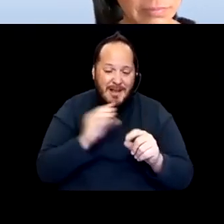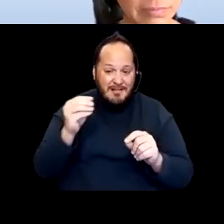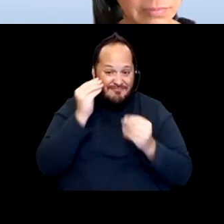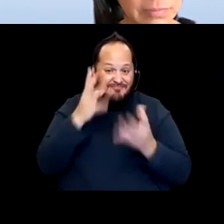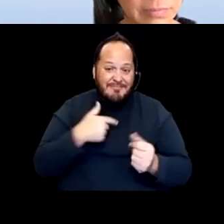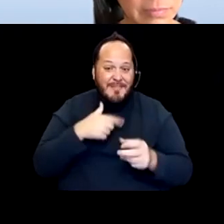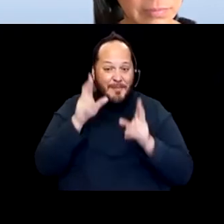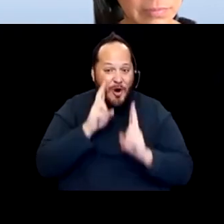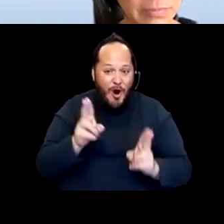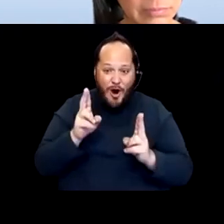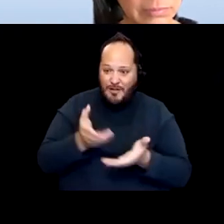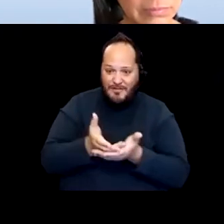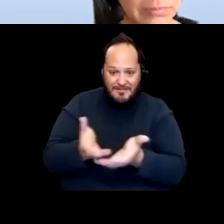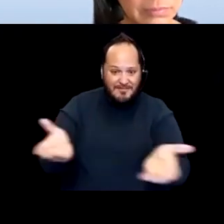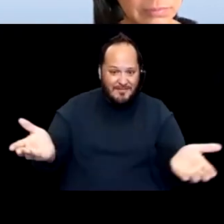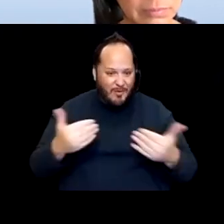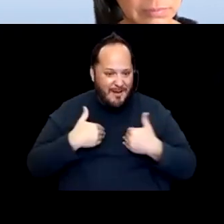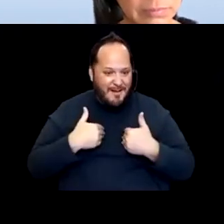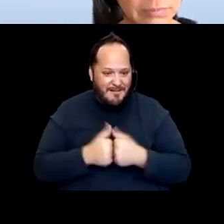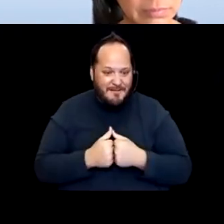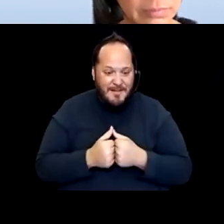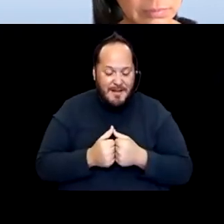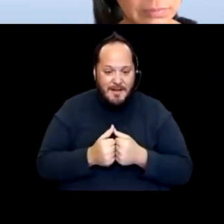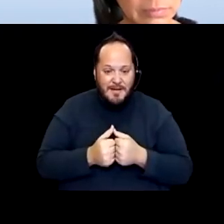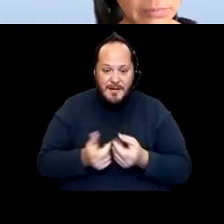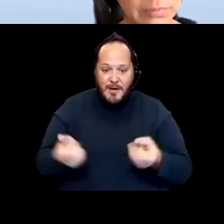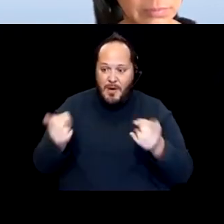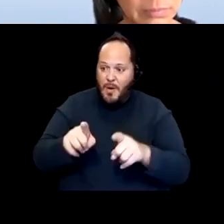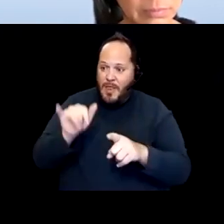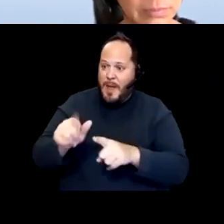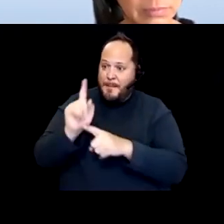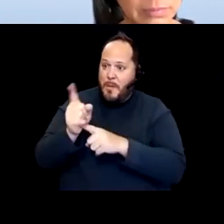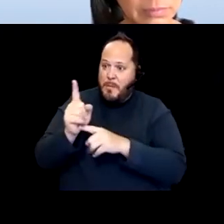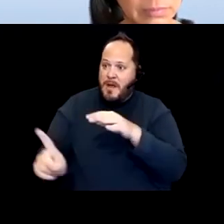And when these moments come up, where we need the state to really hear